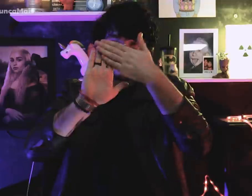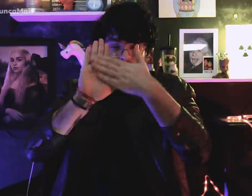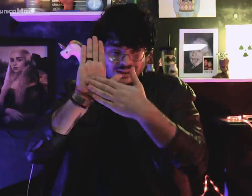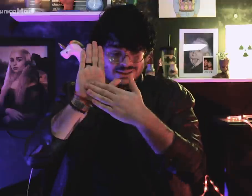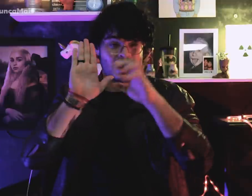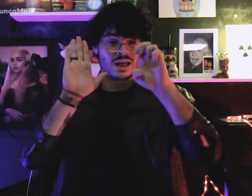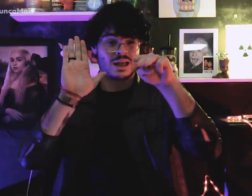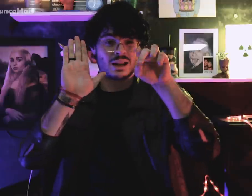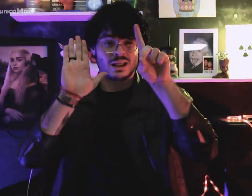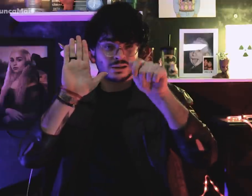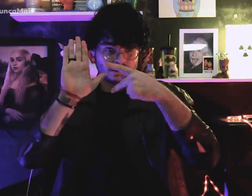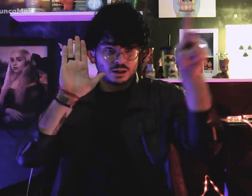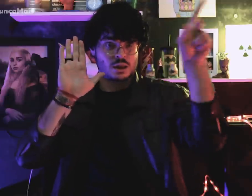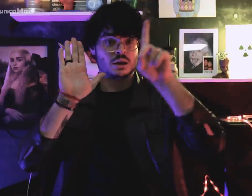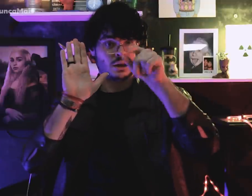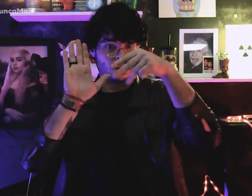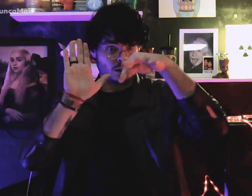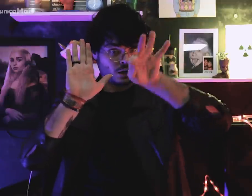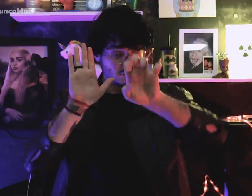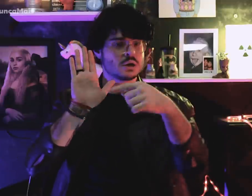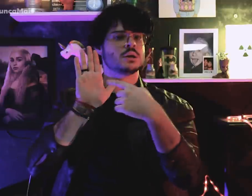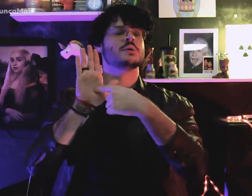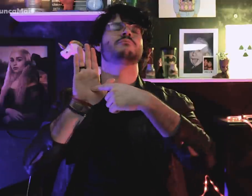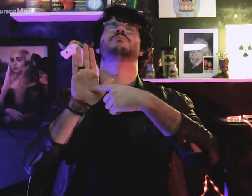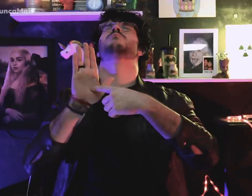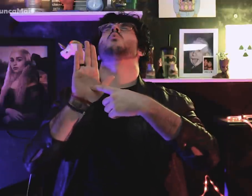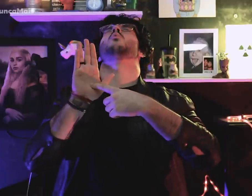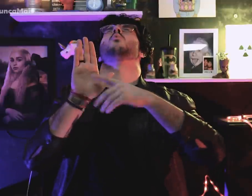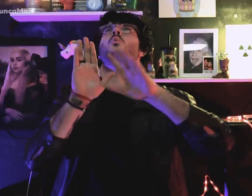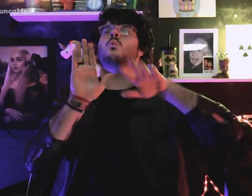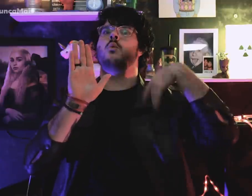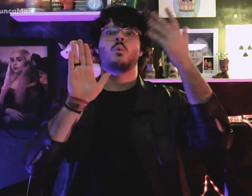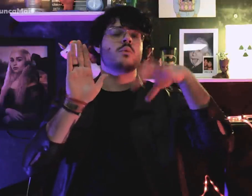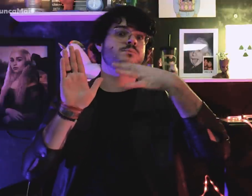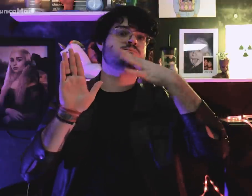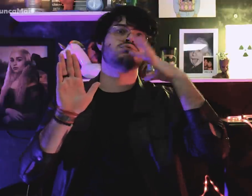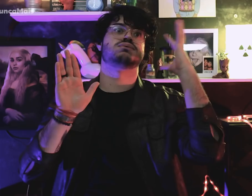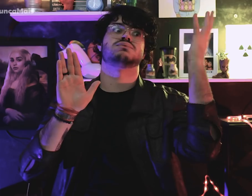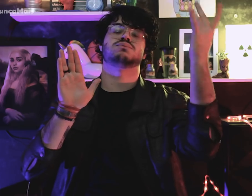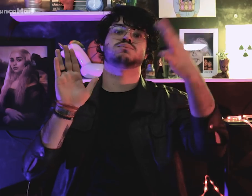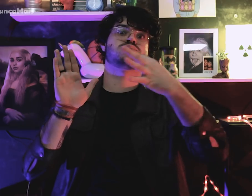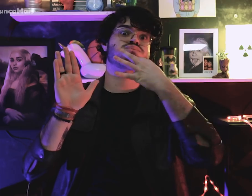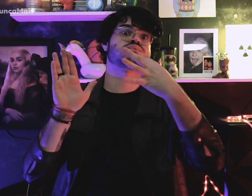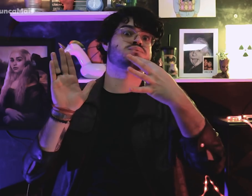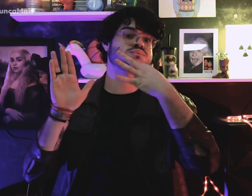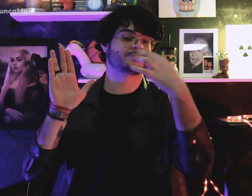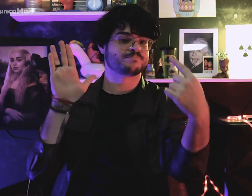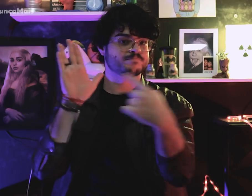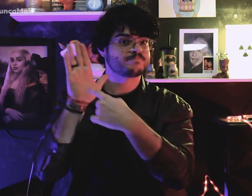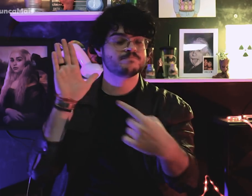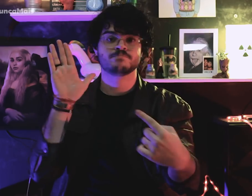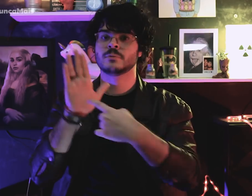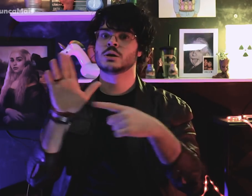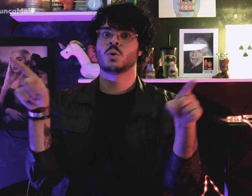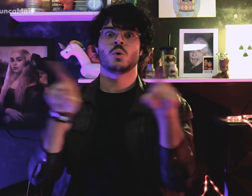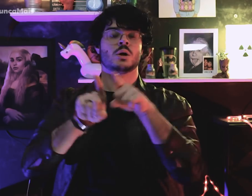A Emenda do Dante tornou se popular em diversas cidades,